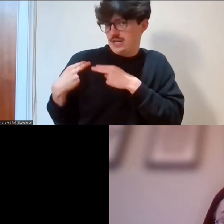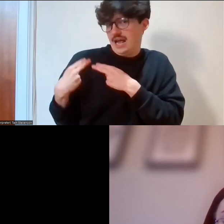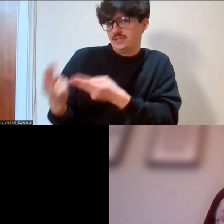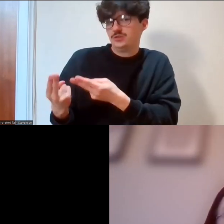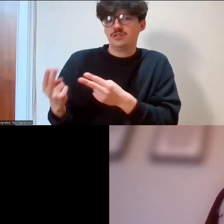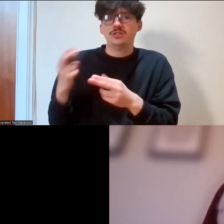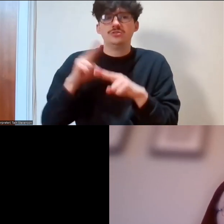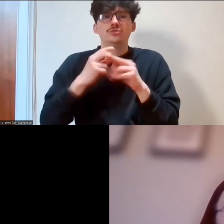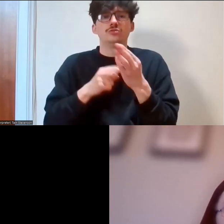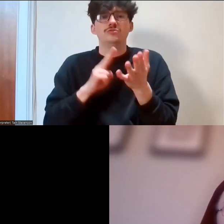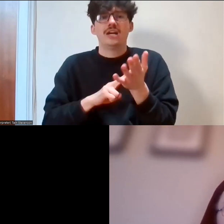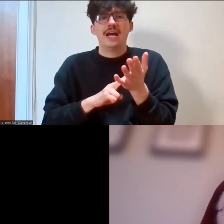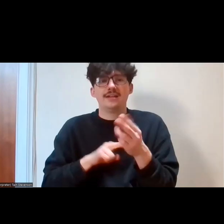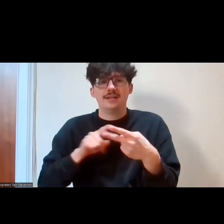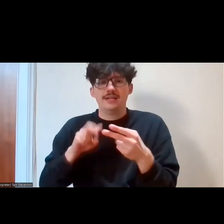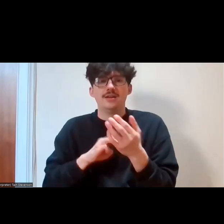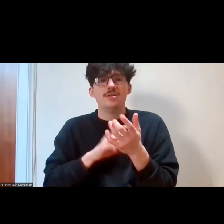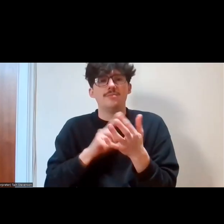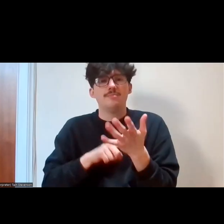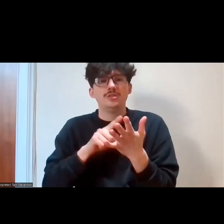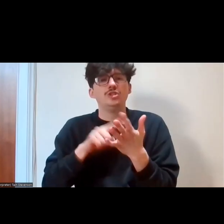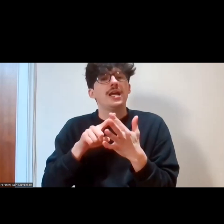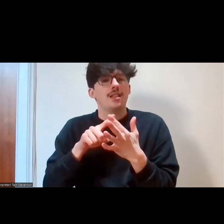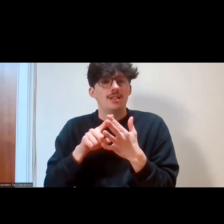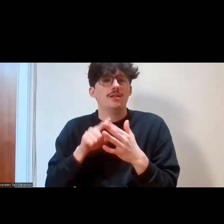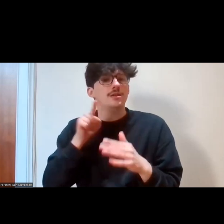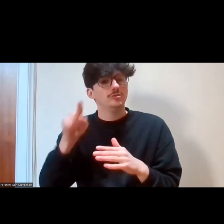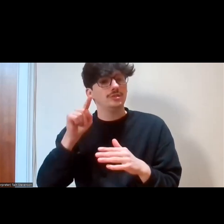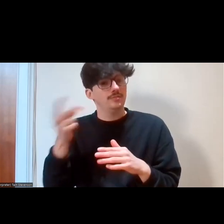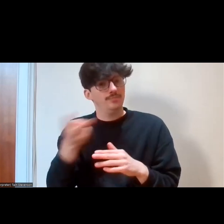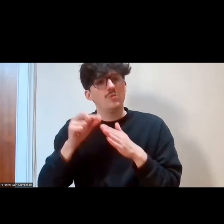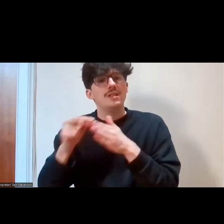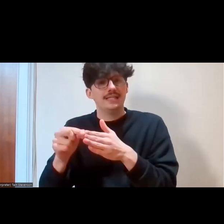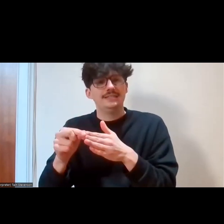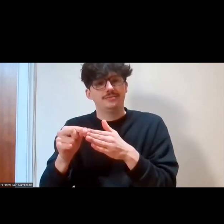who are going to lead the first part of our workshop, specifically looking about